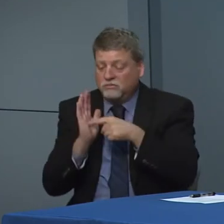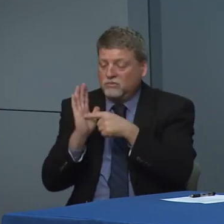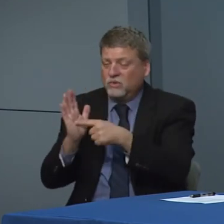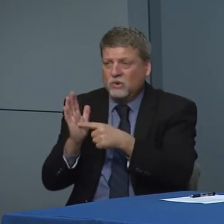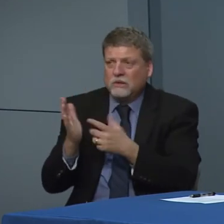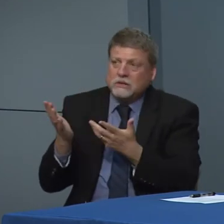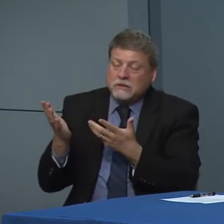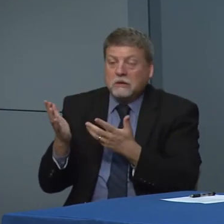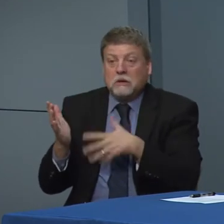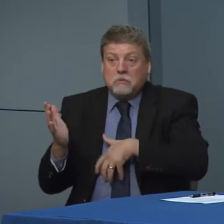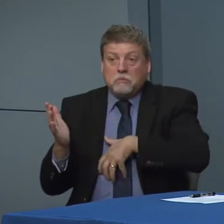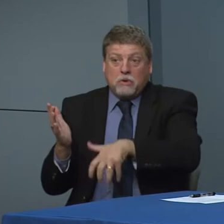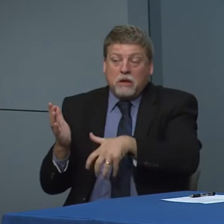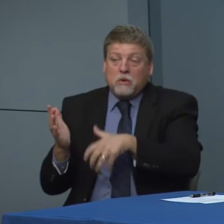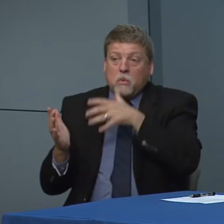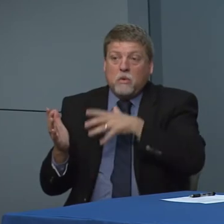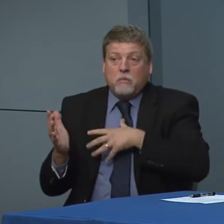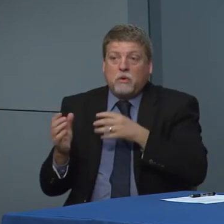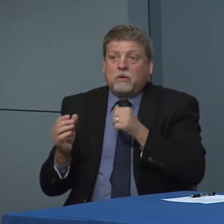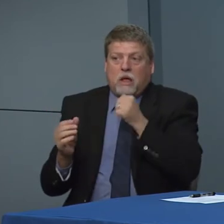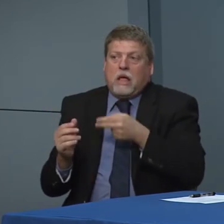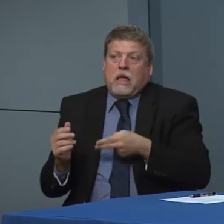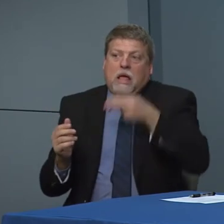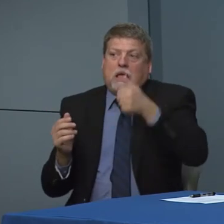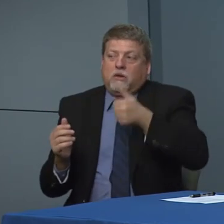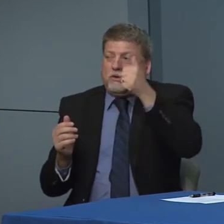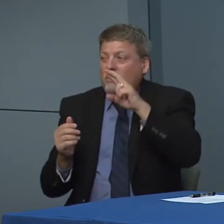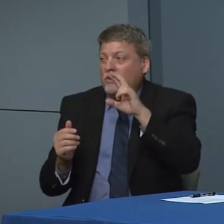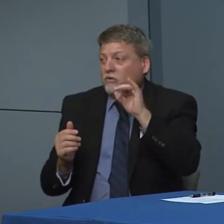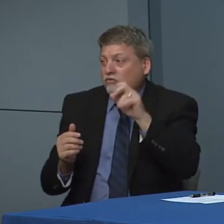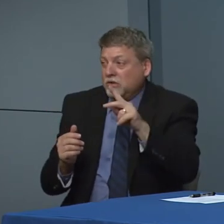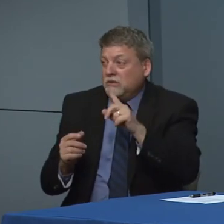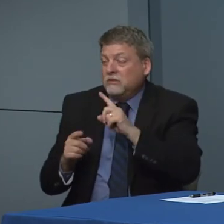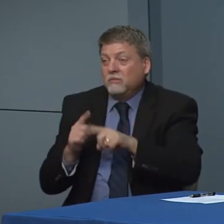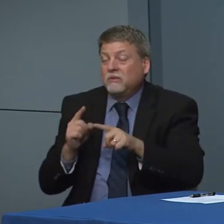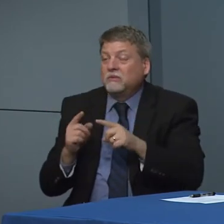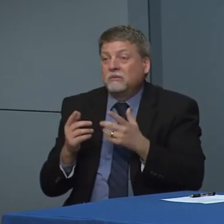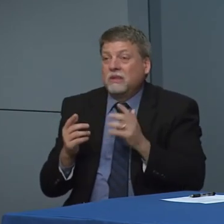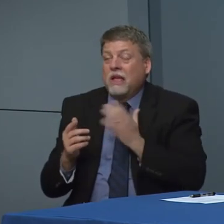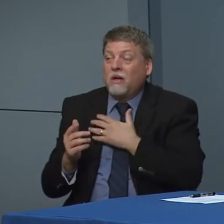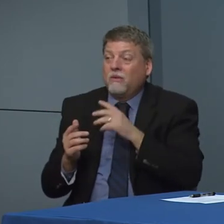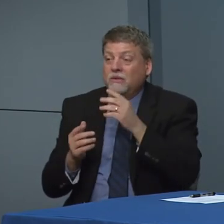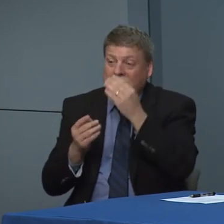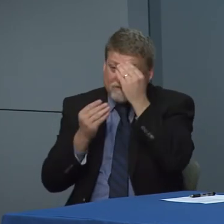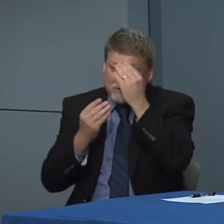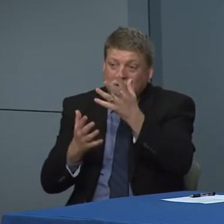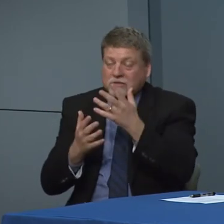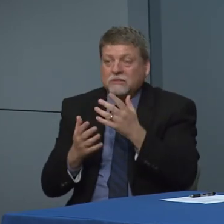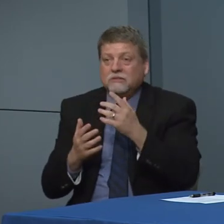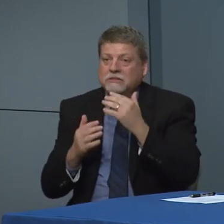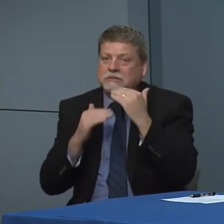data that we have does not show that pregnant women are at higher risk but again our data is is negative. But our data is